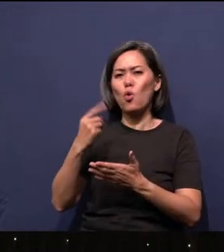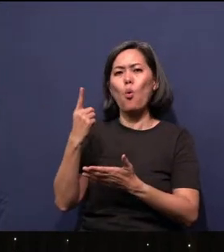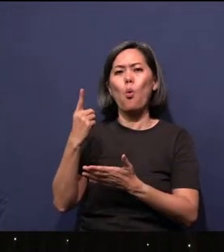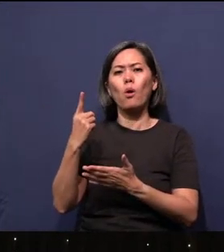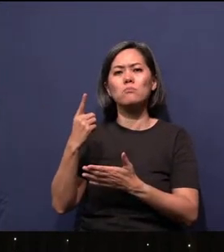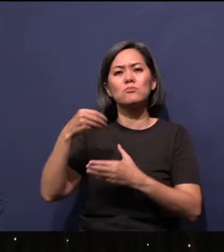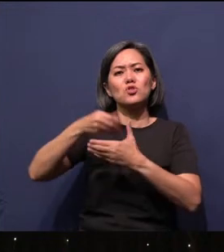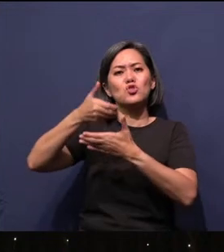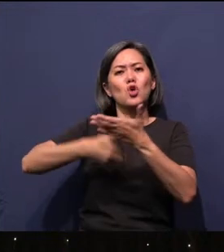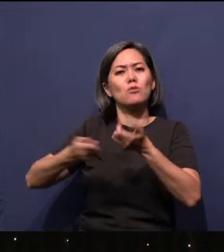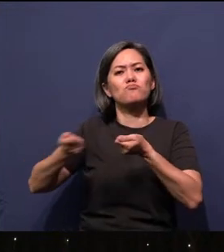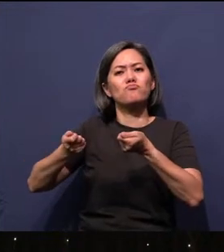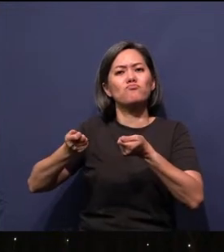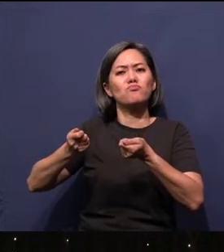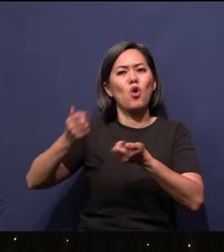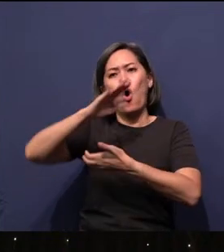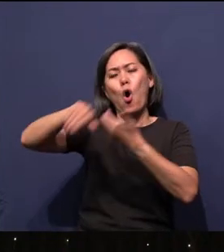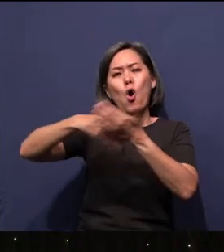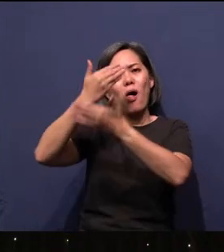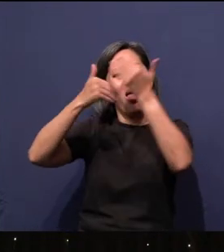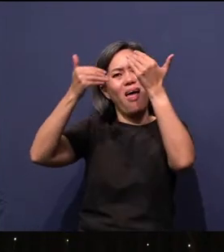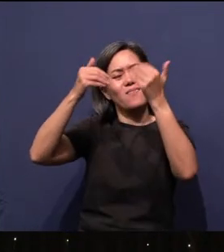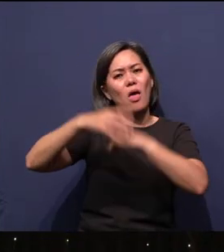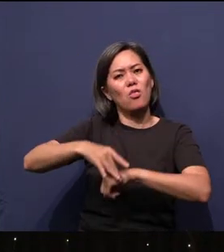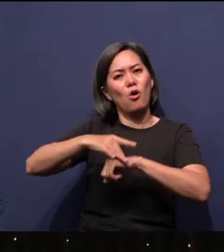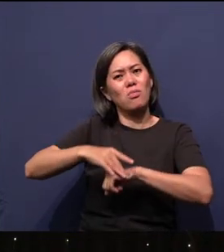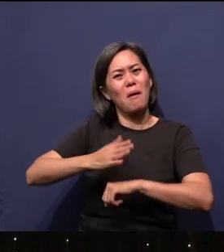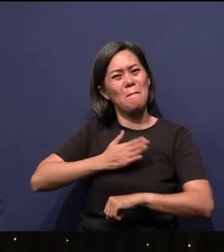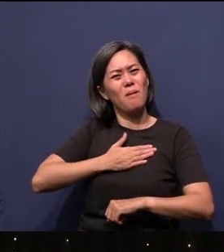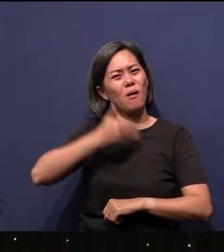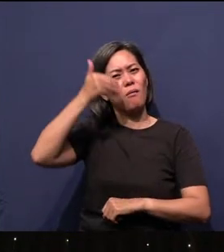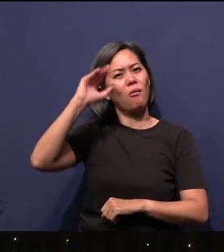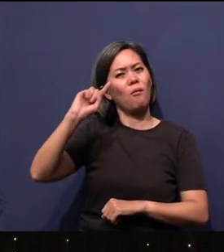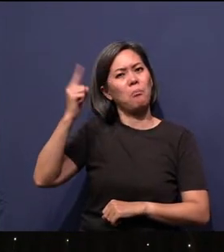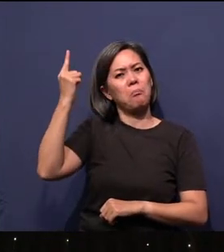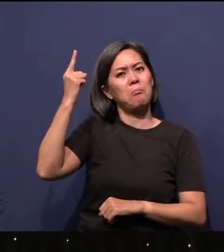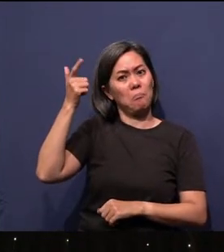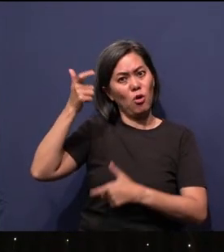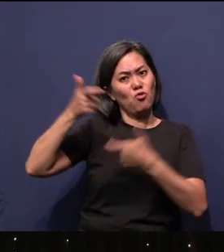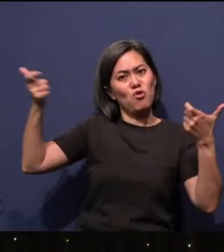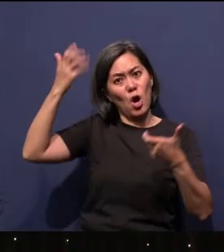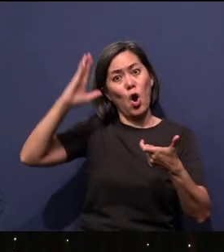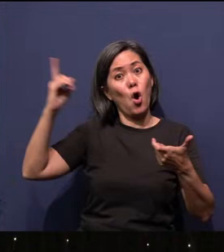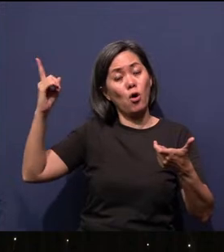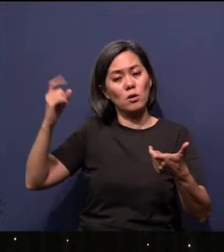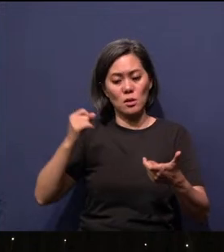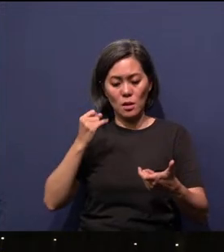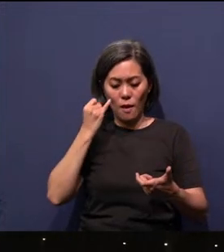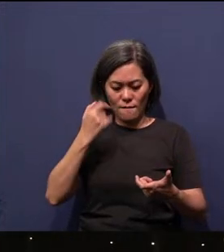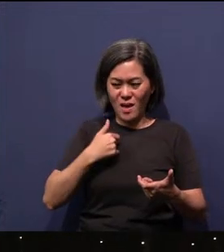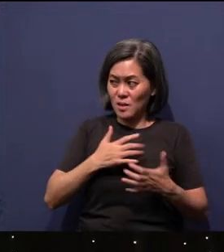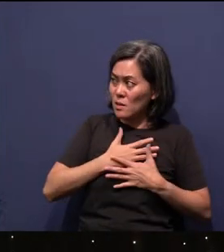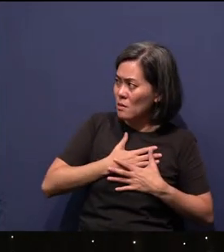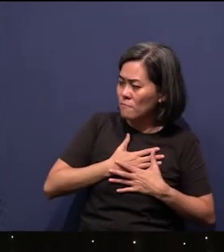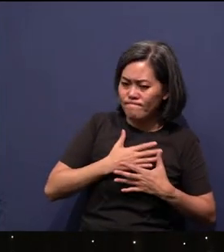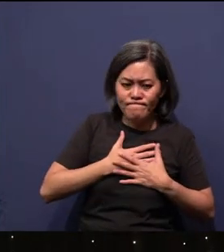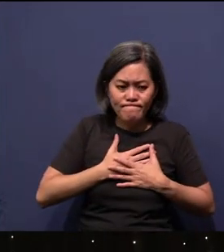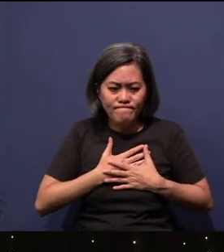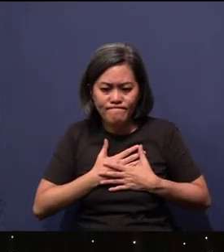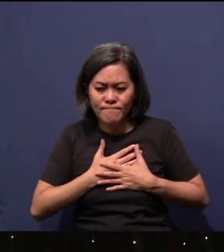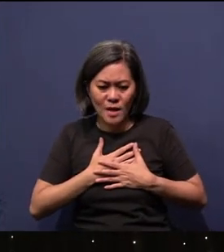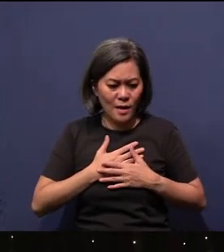My God is a great God. If I am fearful, I'm fearful of things invisible or visible.